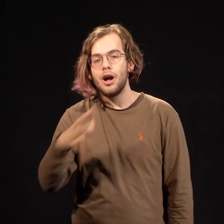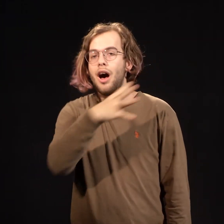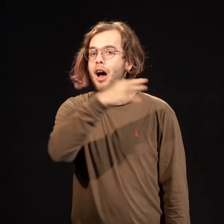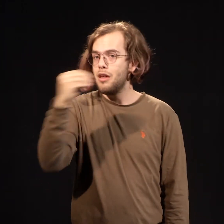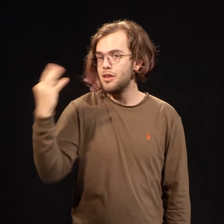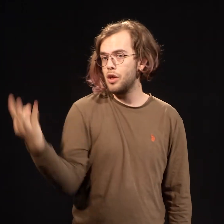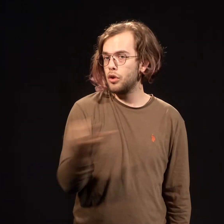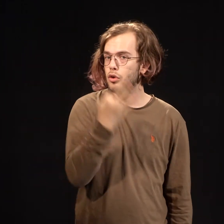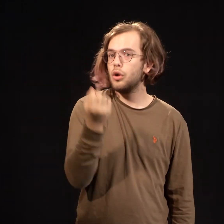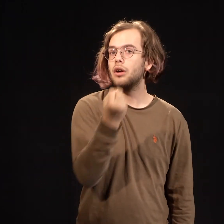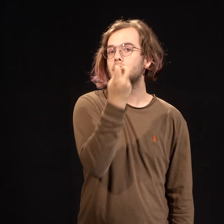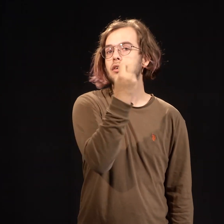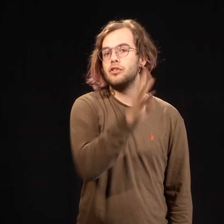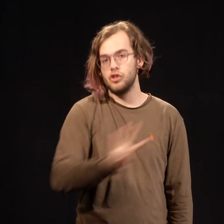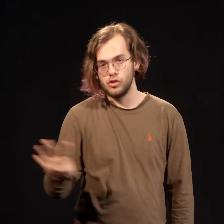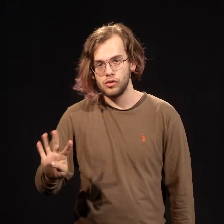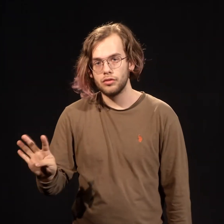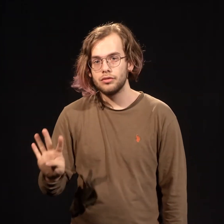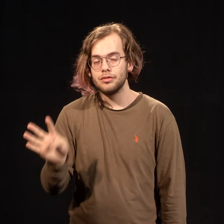And Friday, 12 PM - 4 PM.